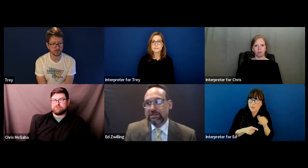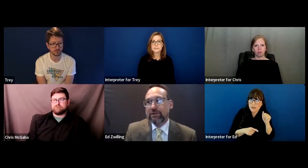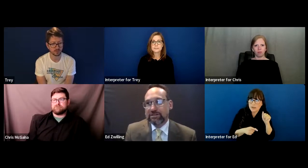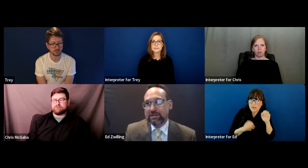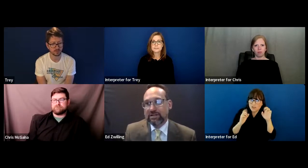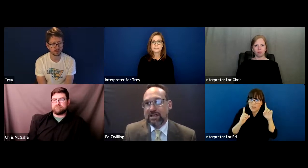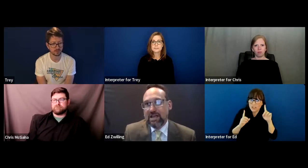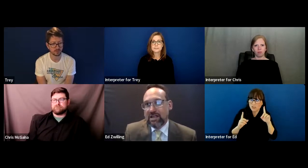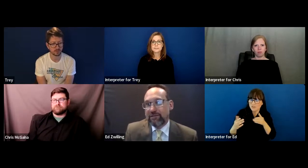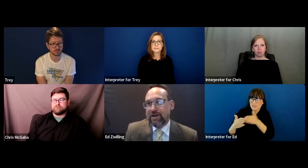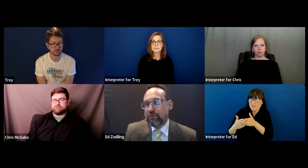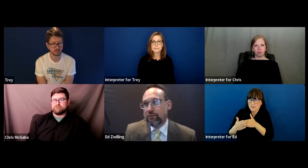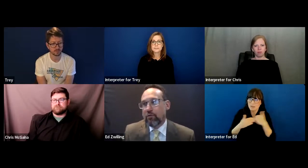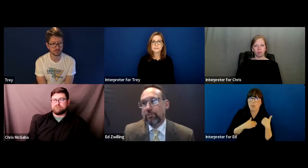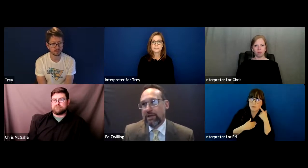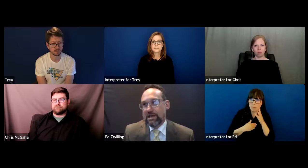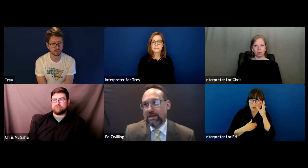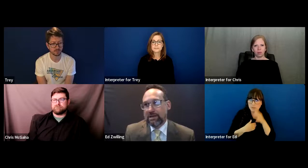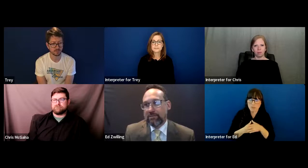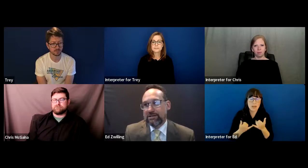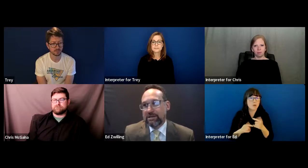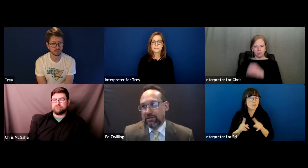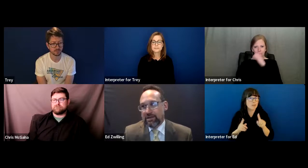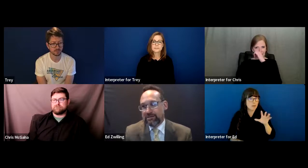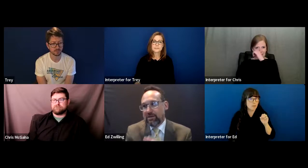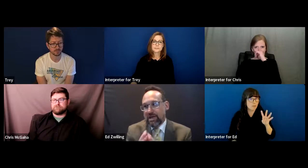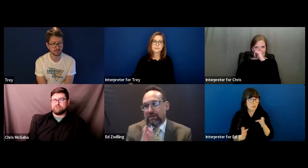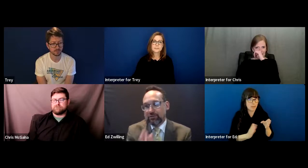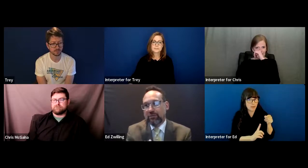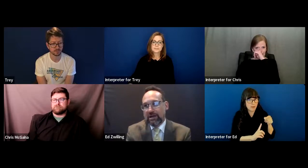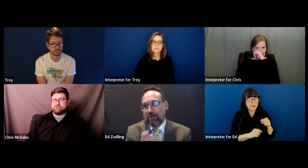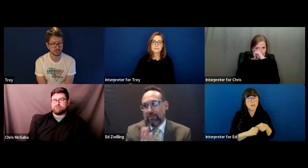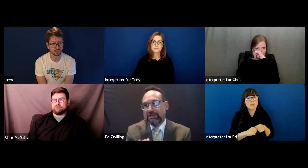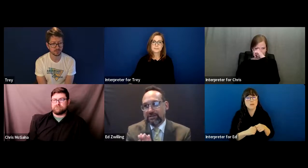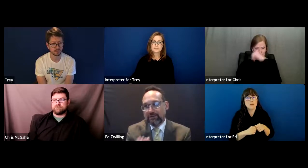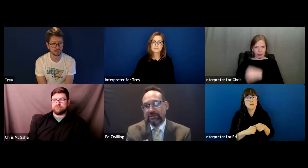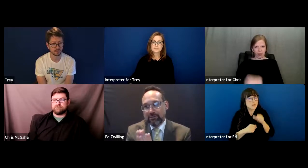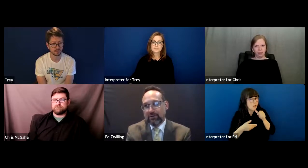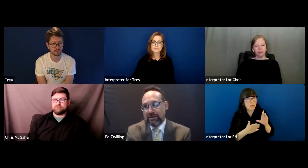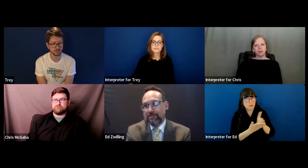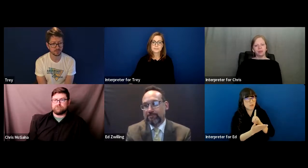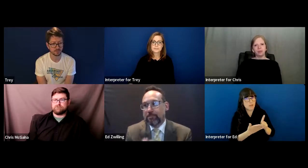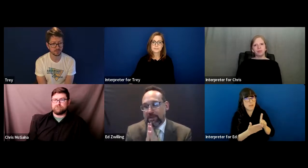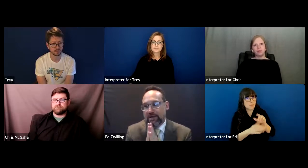The difference is the 504 plan basically is you can't discriminate on the basis of disability